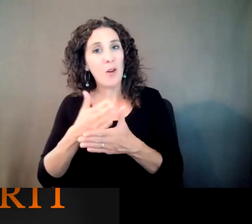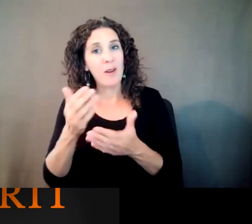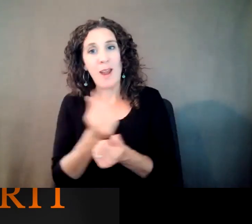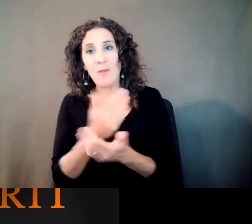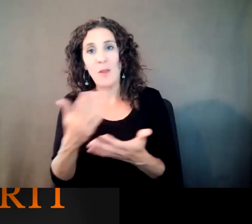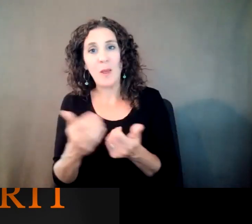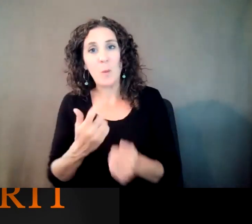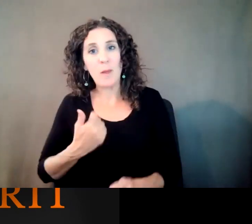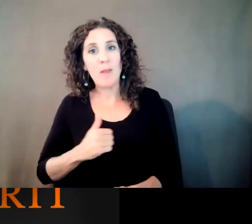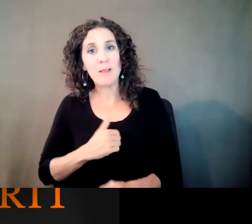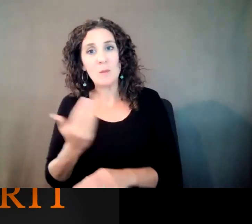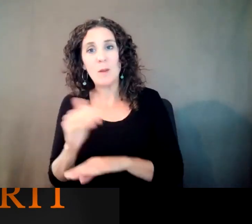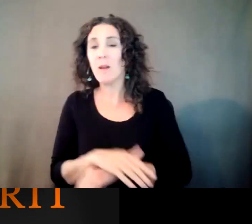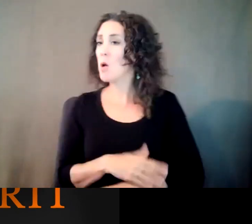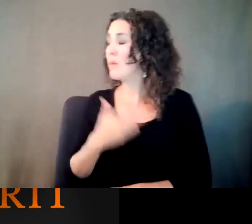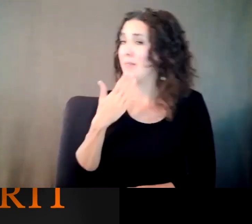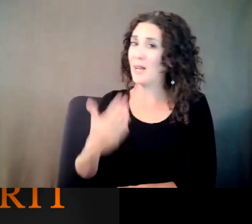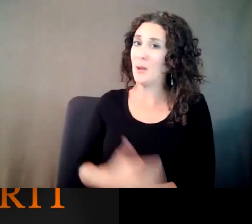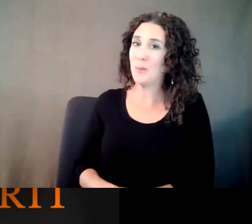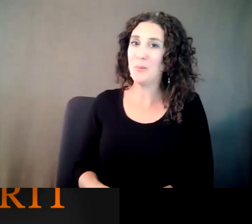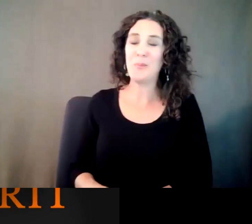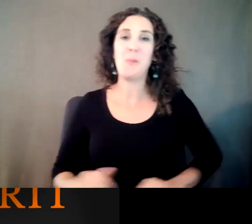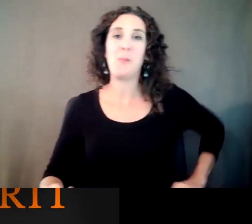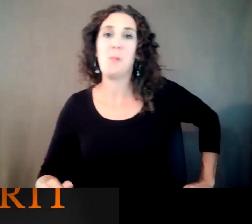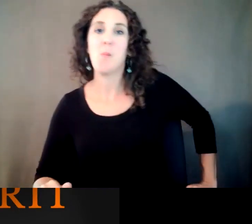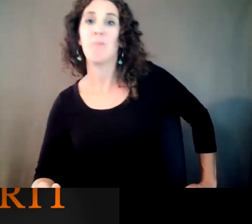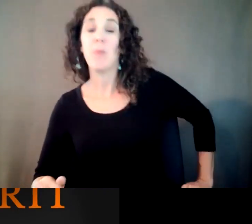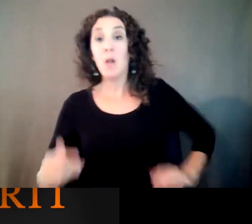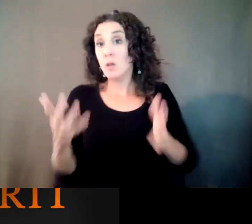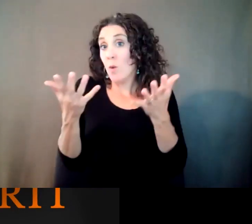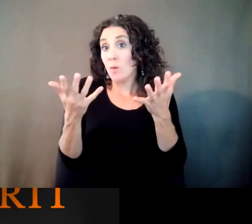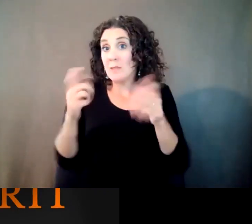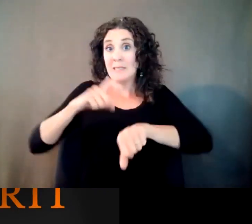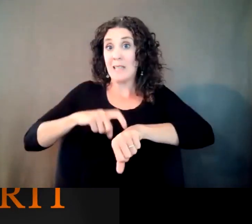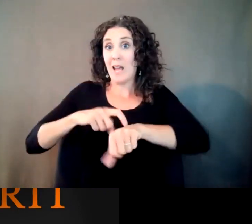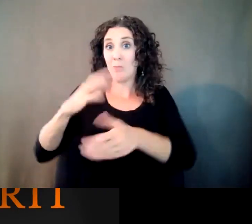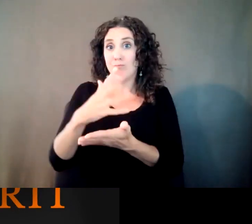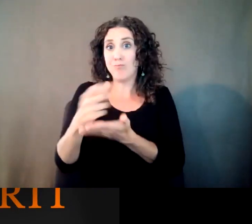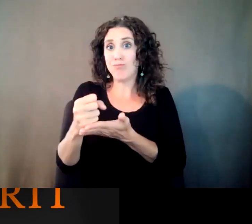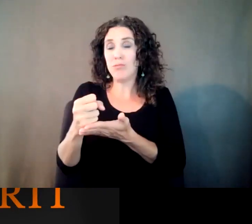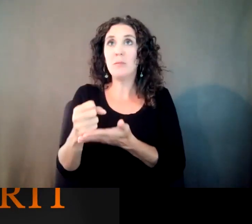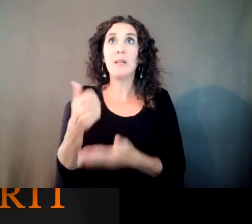So that's about all the time we have today. Additional questions if you